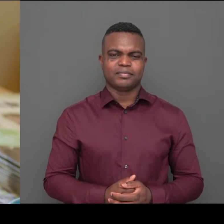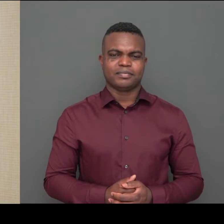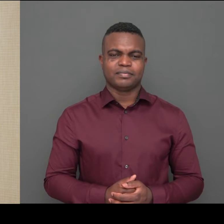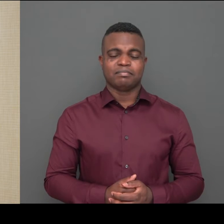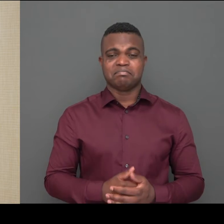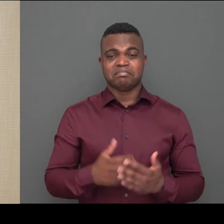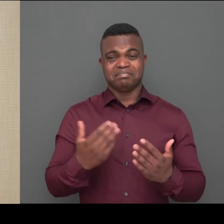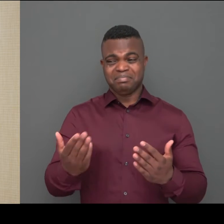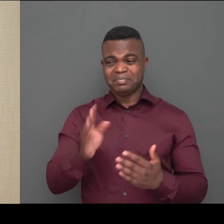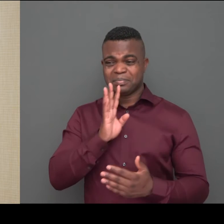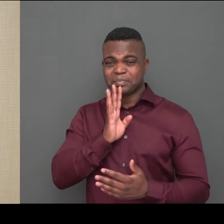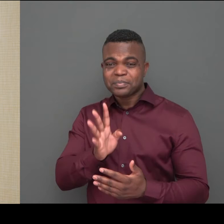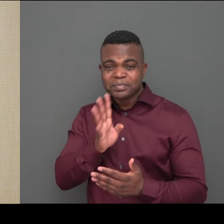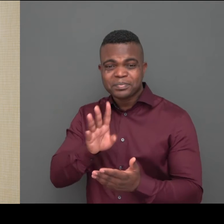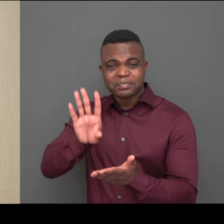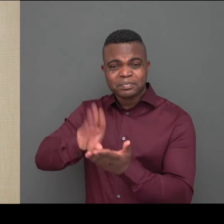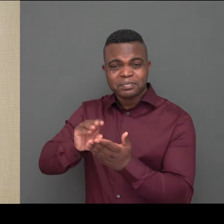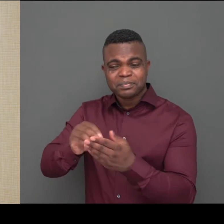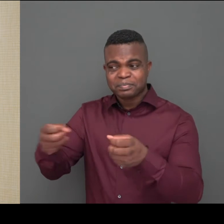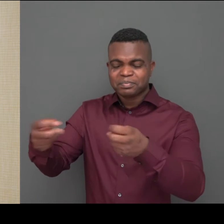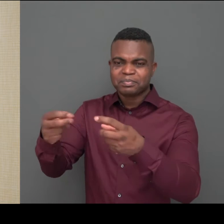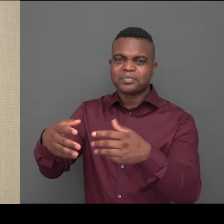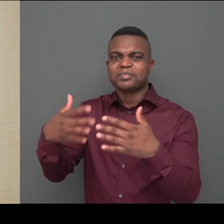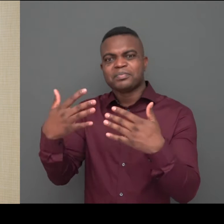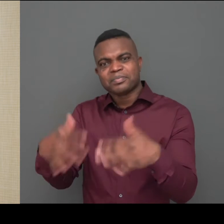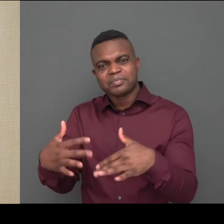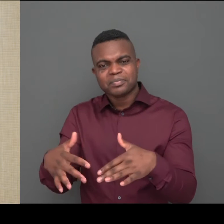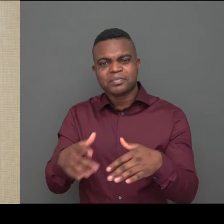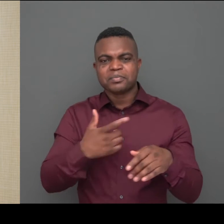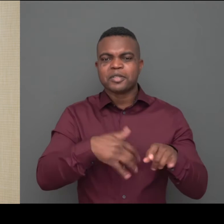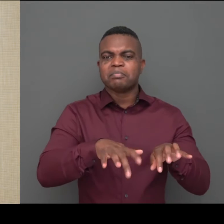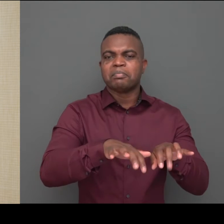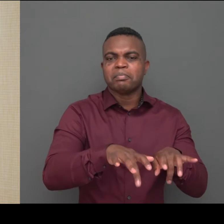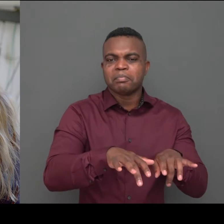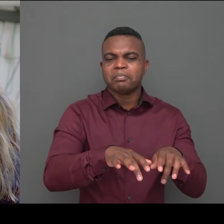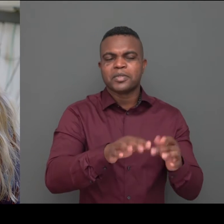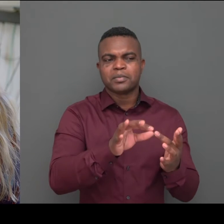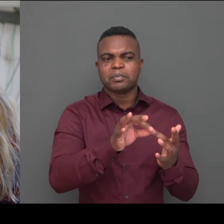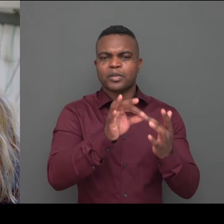But when I don't have speech to text, but I only write, for example, on the computer, then I have to have a special spelling